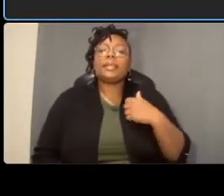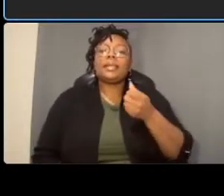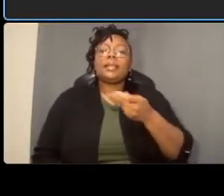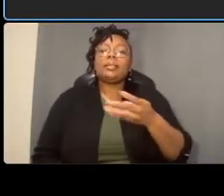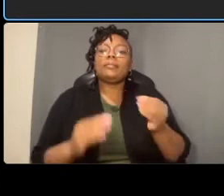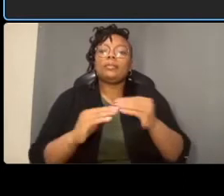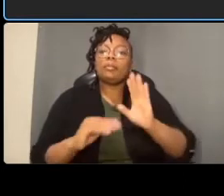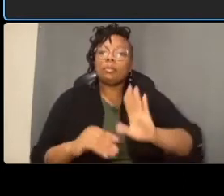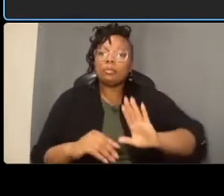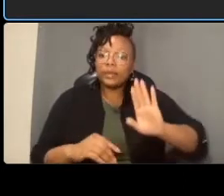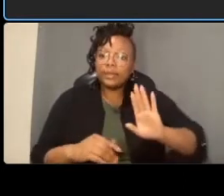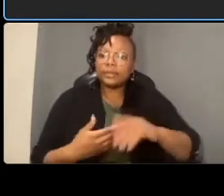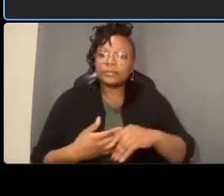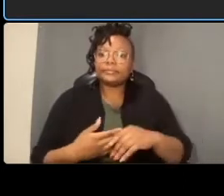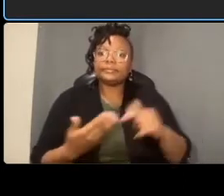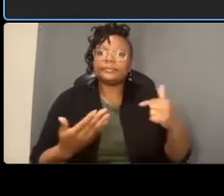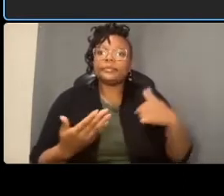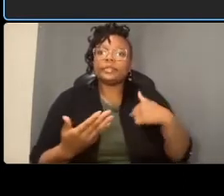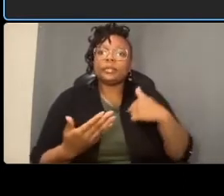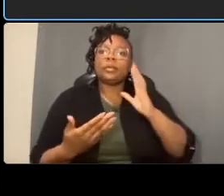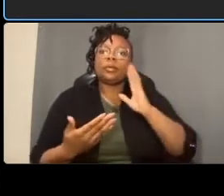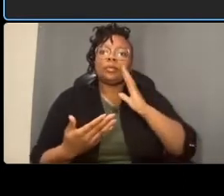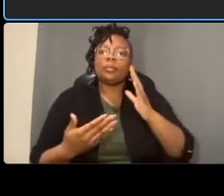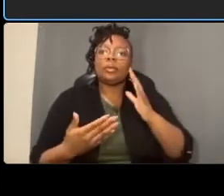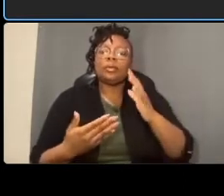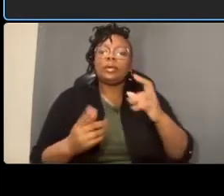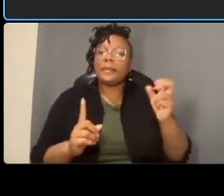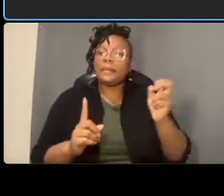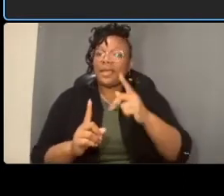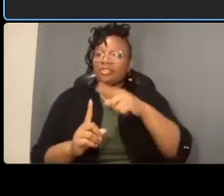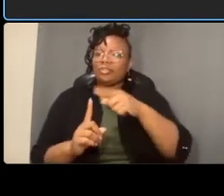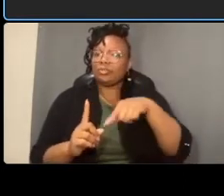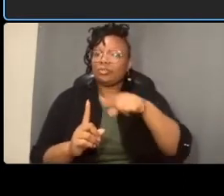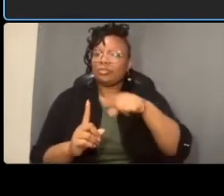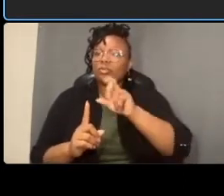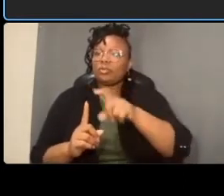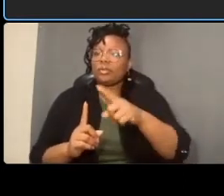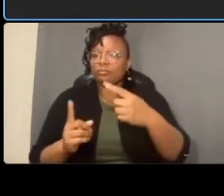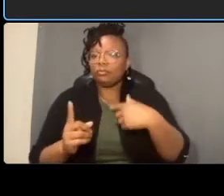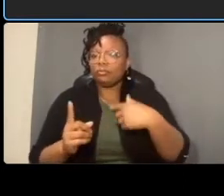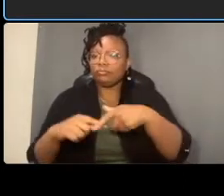going to come back to these questions you all when we come to the next q a portion um we're